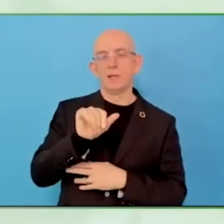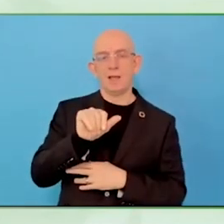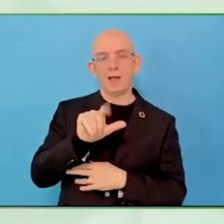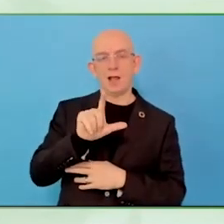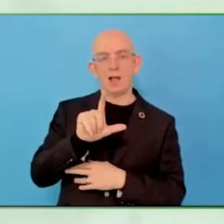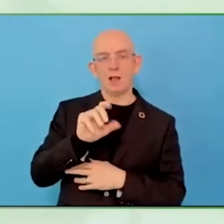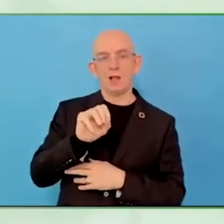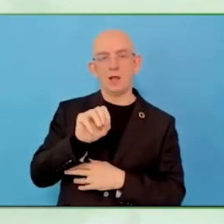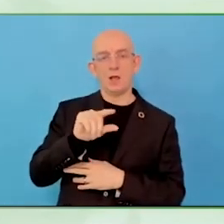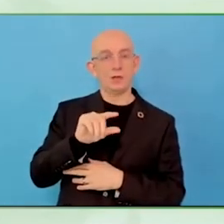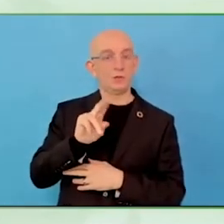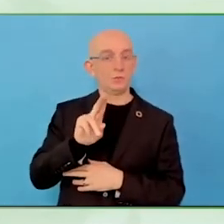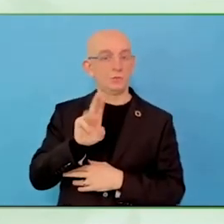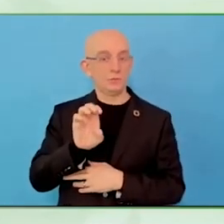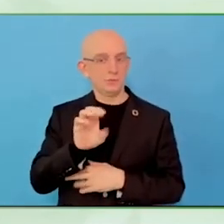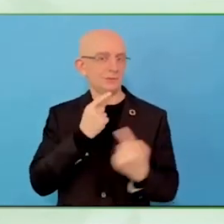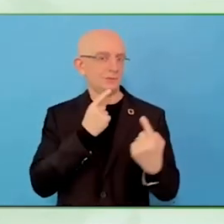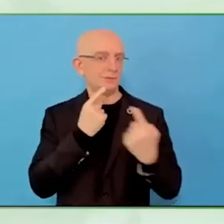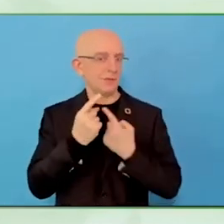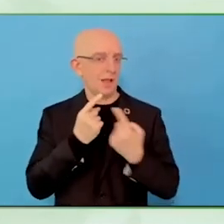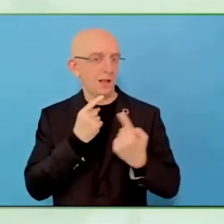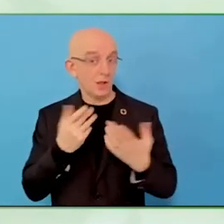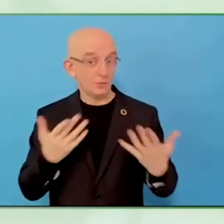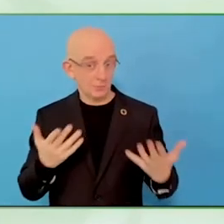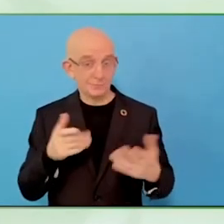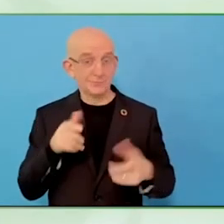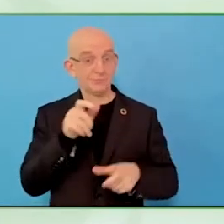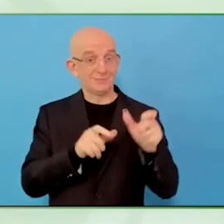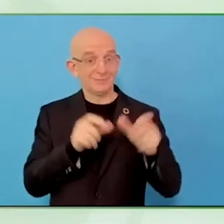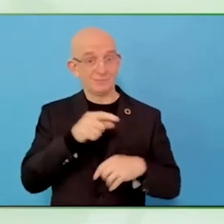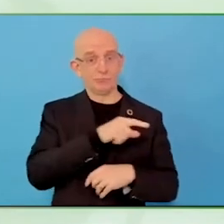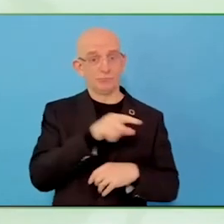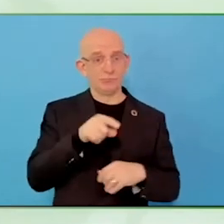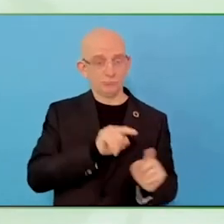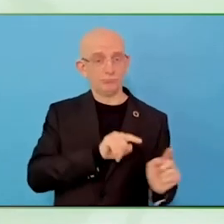A range of beautiful businesses in a large range.